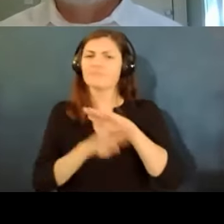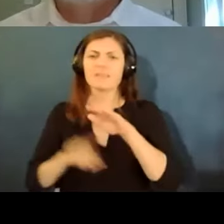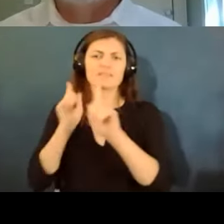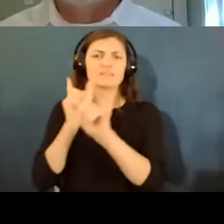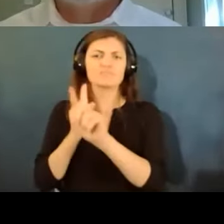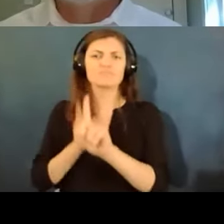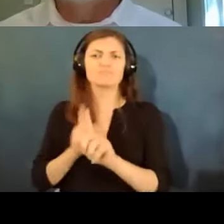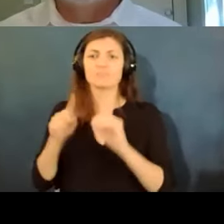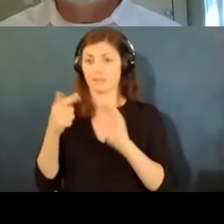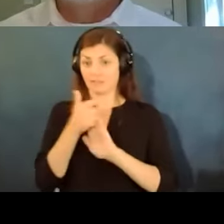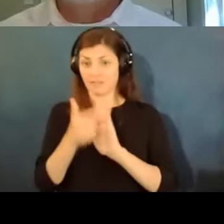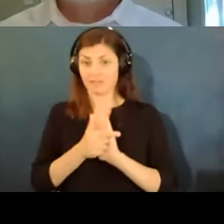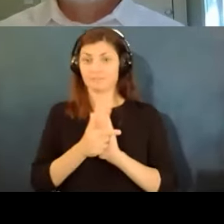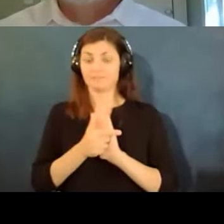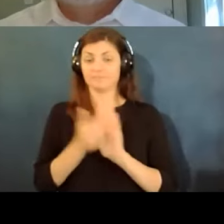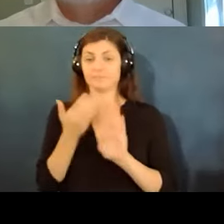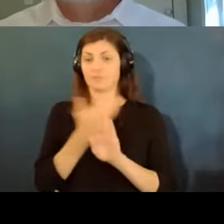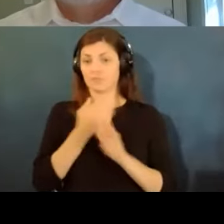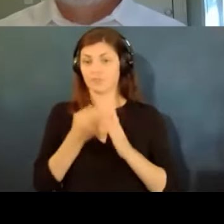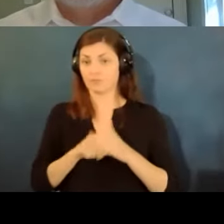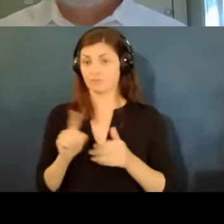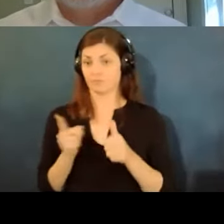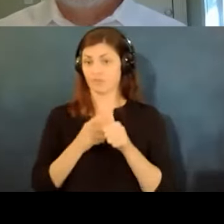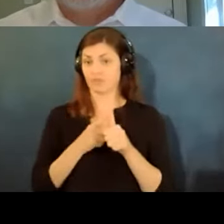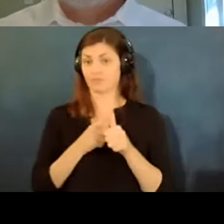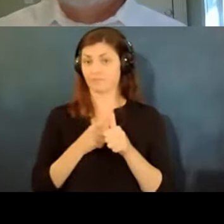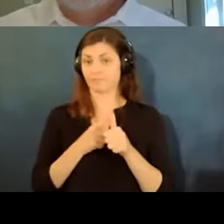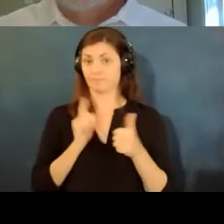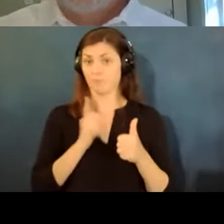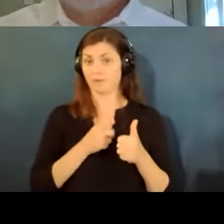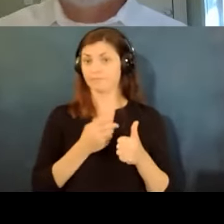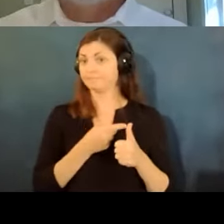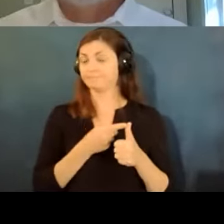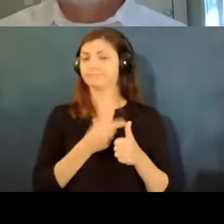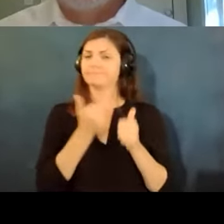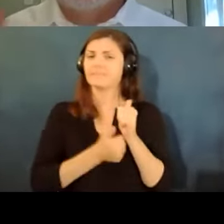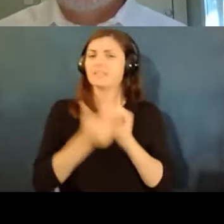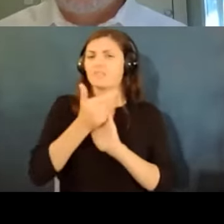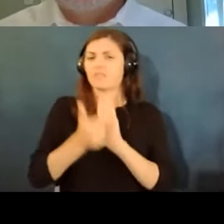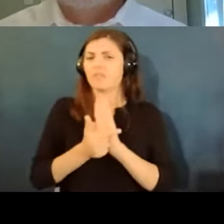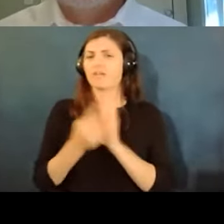before we get started one is that each of the laws we're talking about the ada